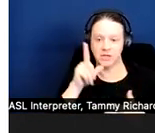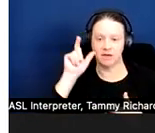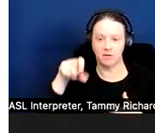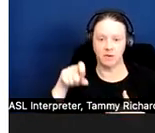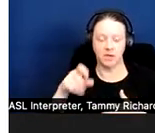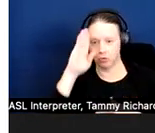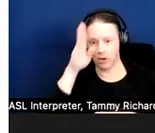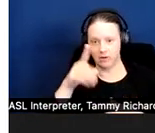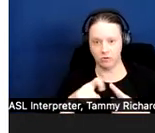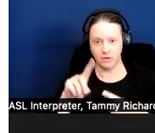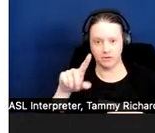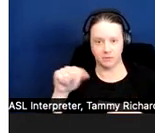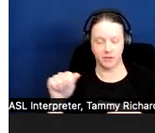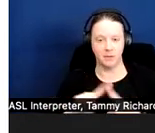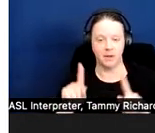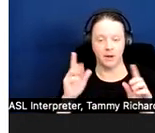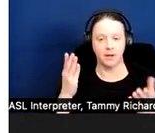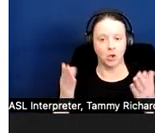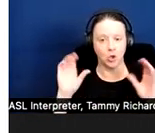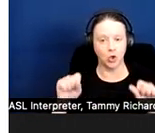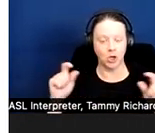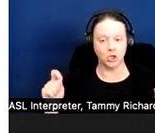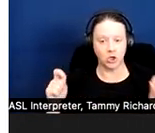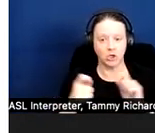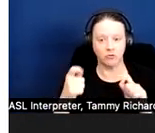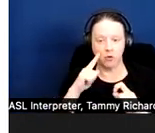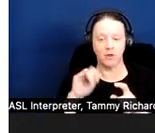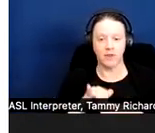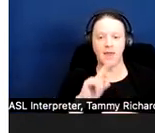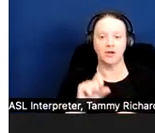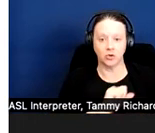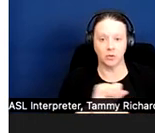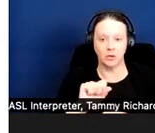but may adjust for the practical impact of a disability.